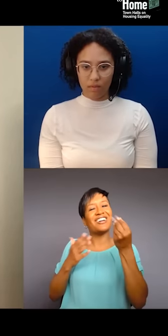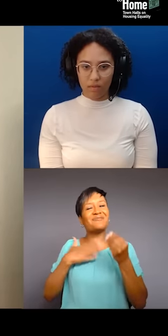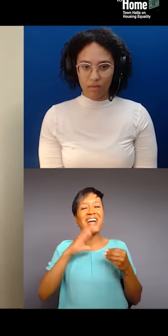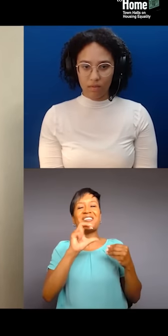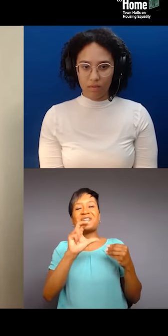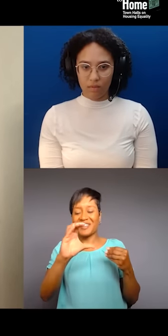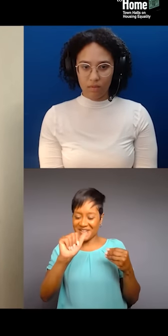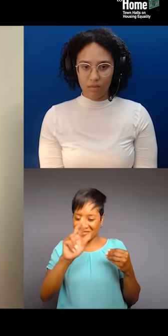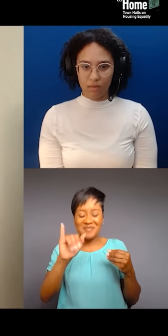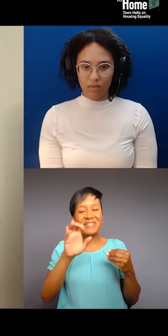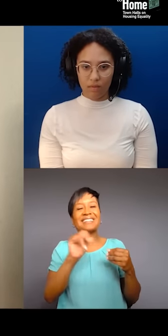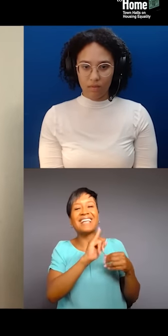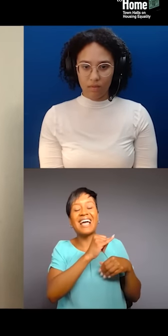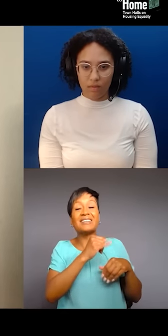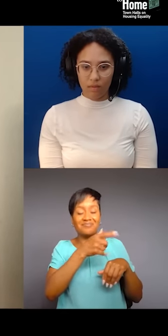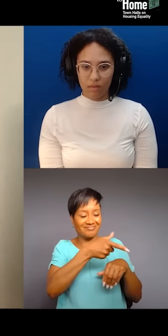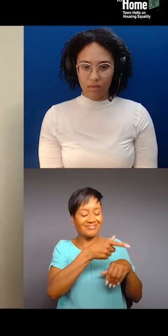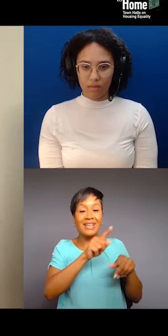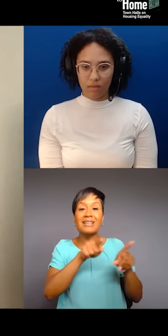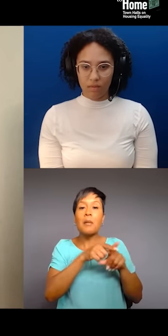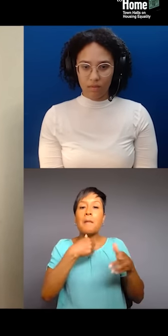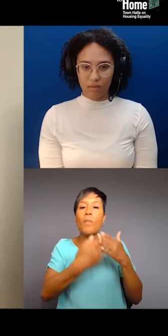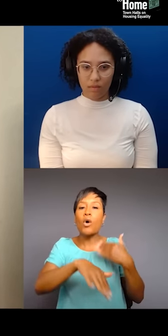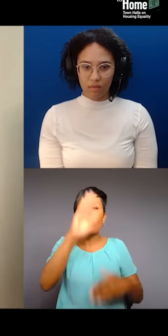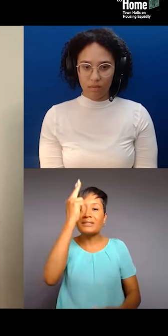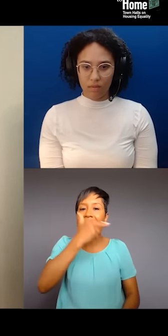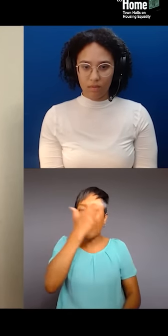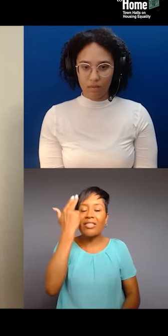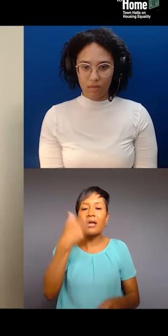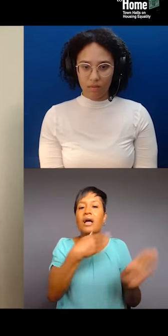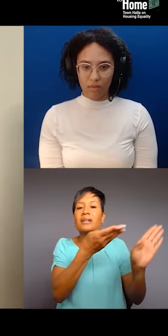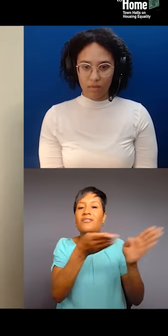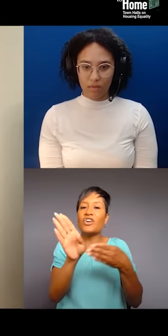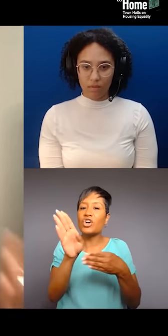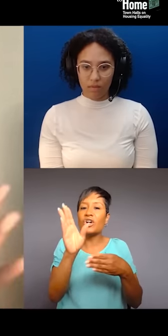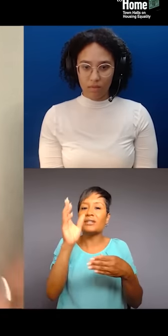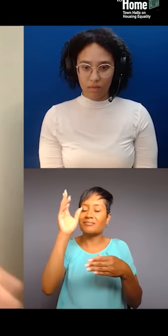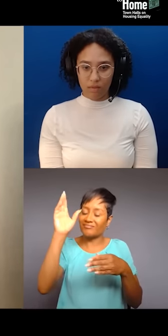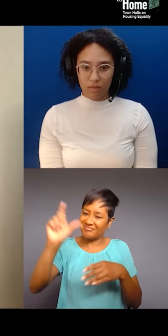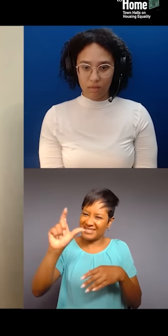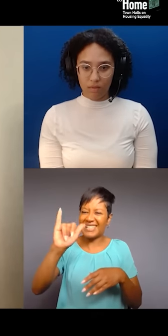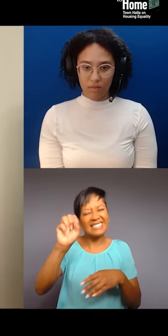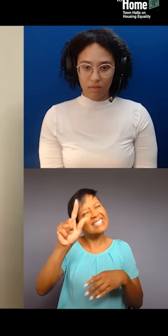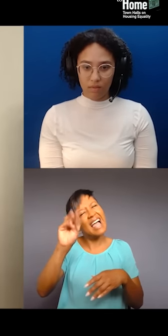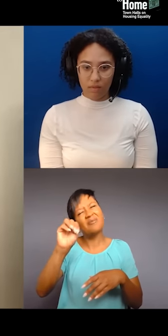but then I also was born and raised Catholic, and then converted to Islam 20 something years ago. So, I have like a multitude of history,